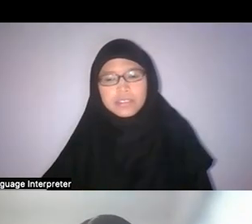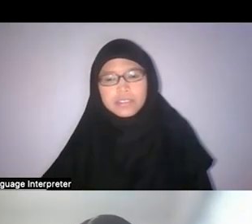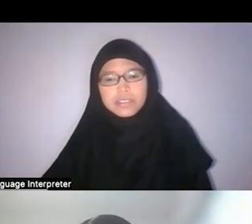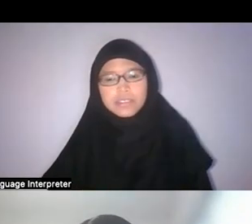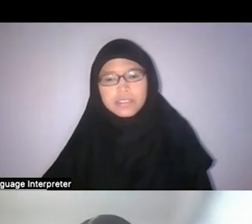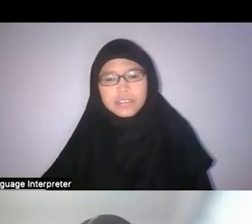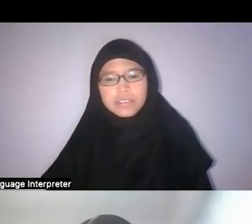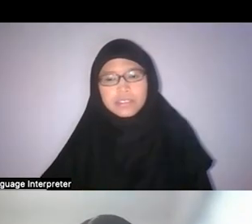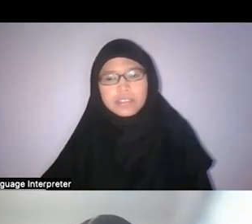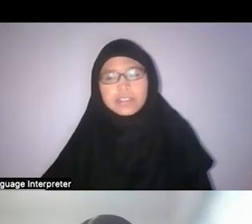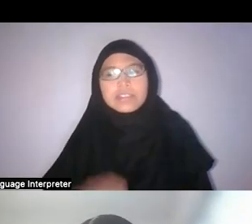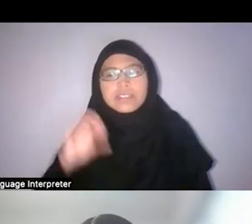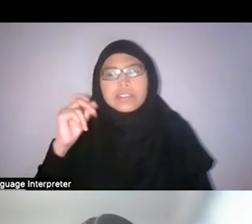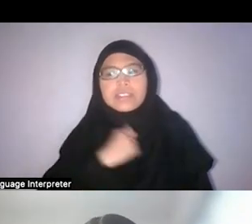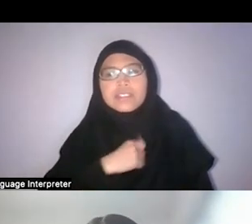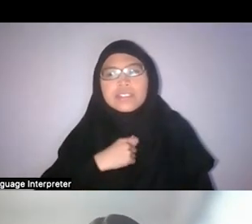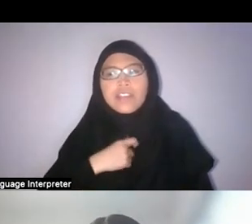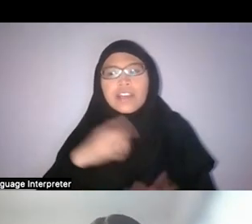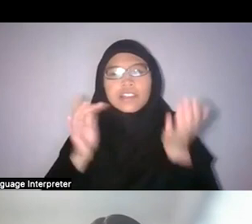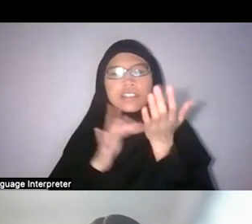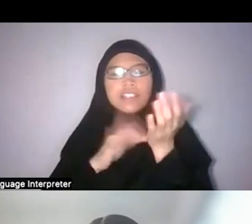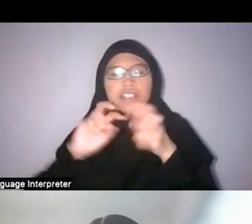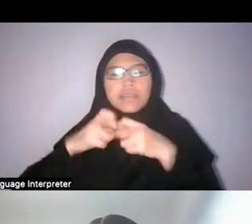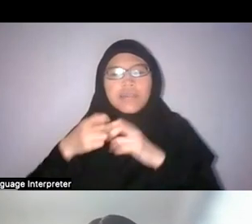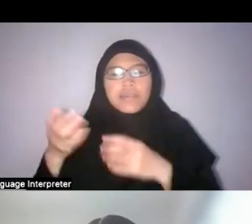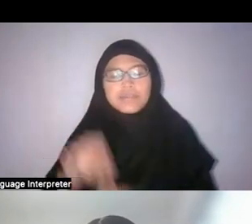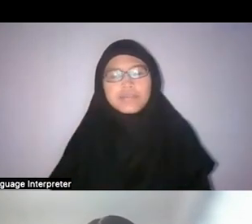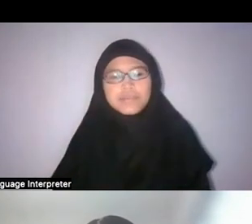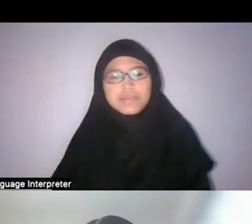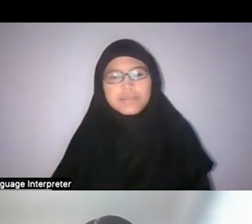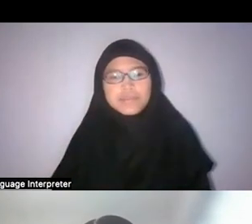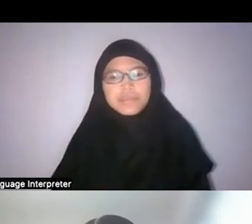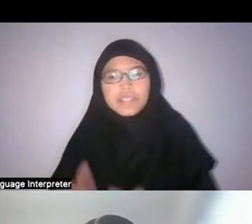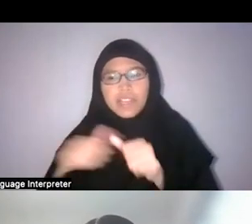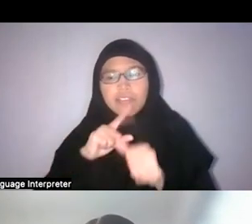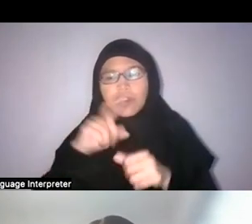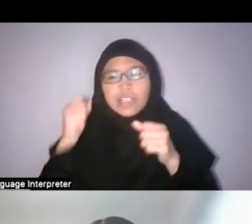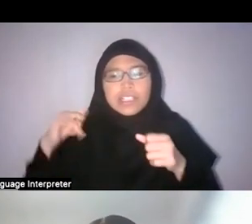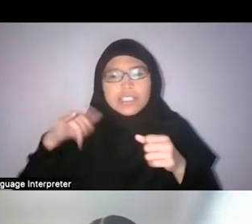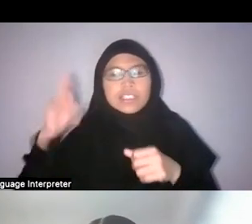Faris: Sorry, I had a technical issue there. Everyone can still hear me? Okay.